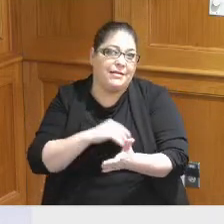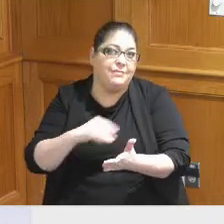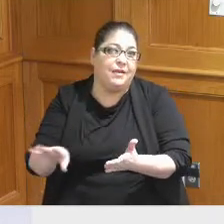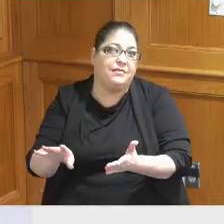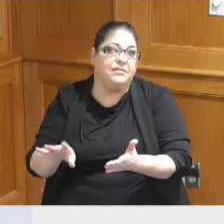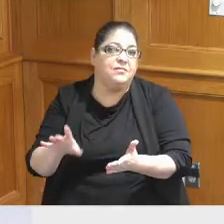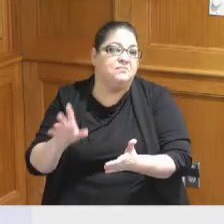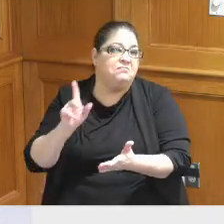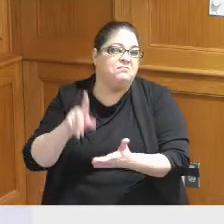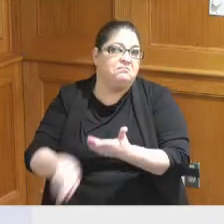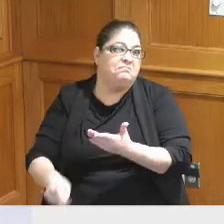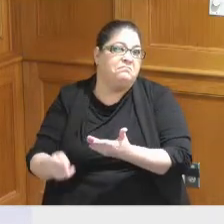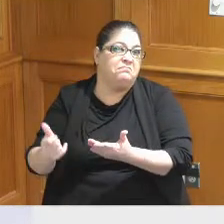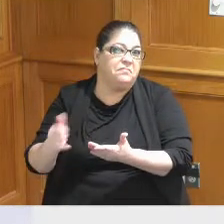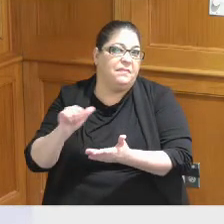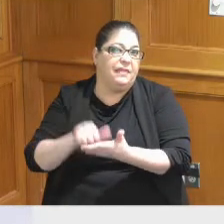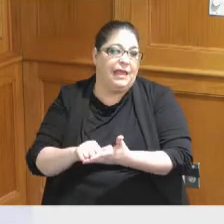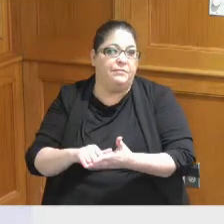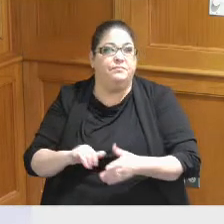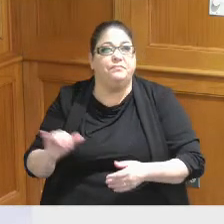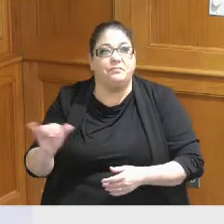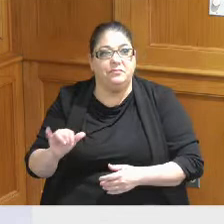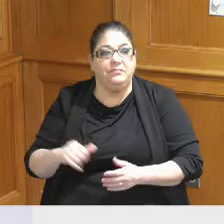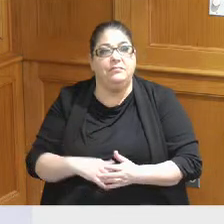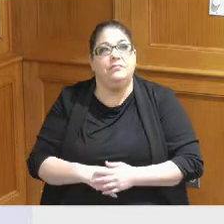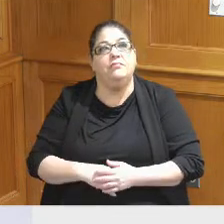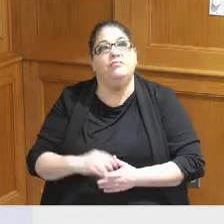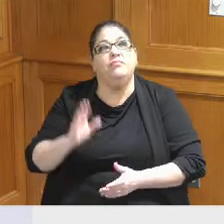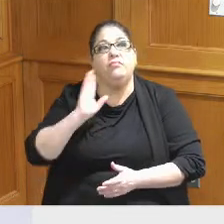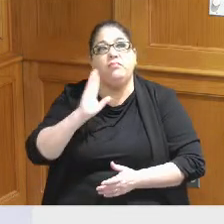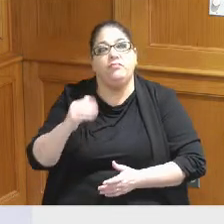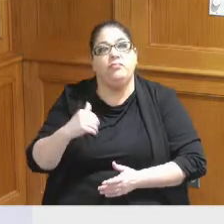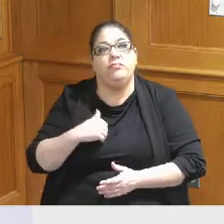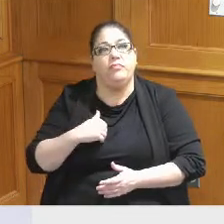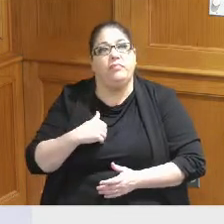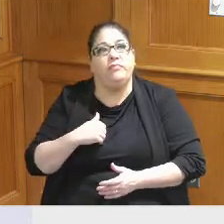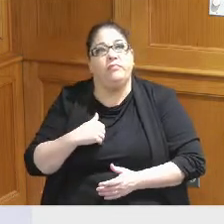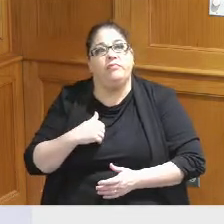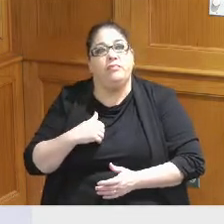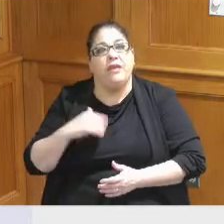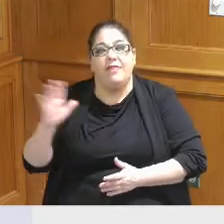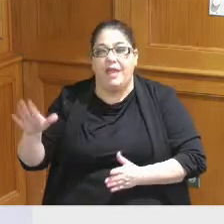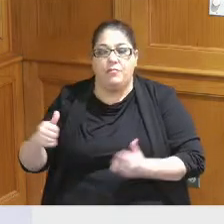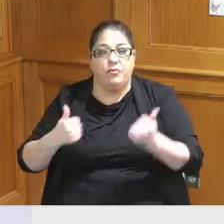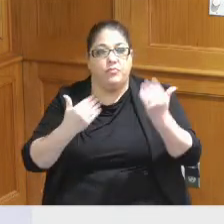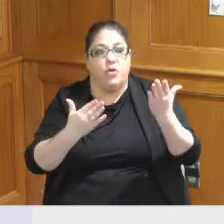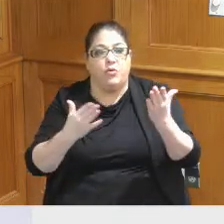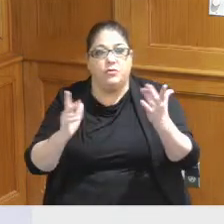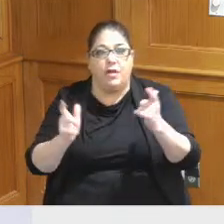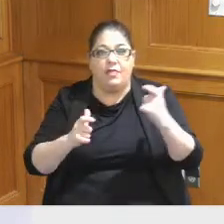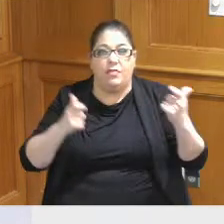probably will not have that and then we will have that they have proposed a much larger building in